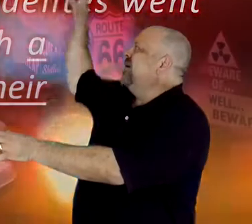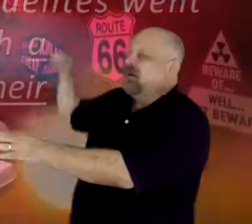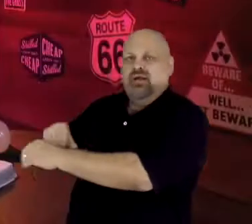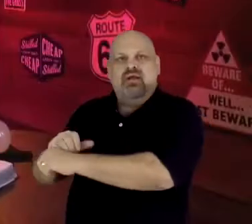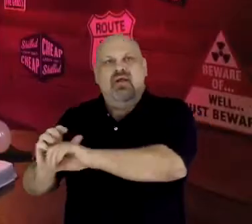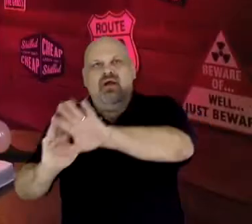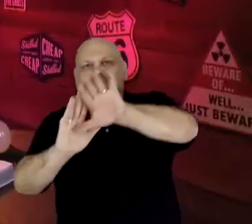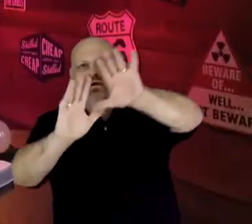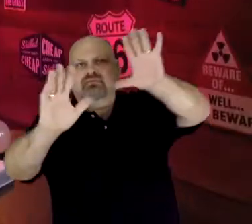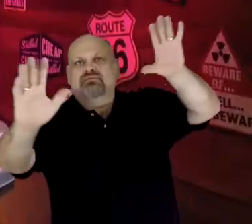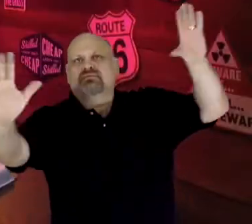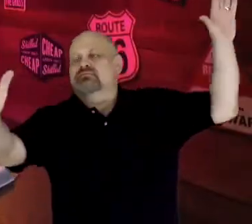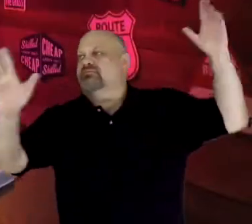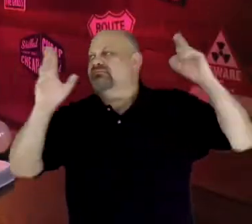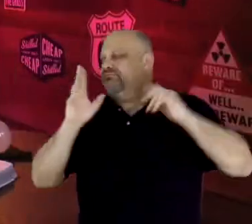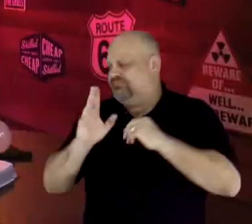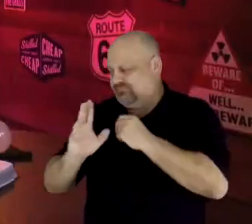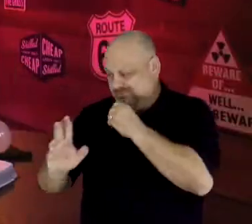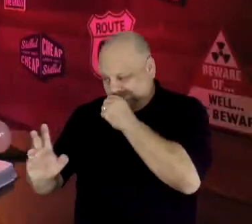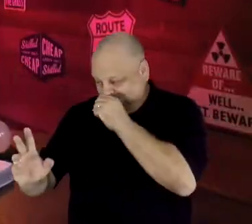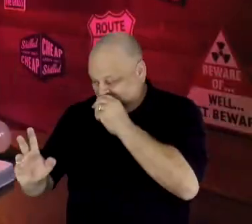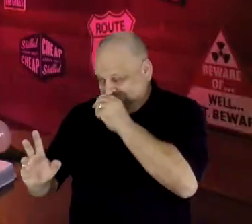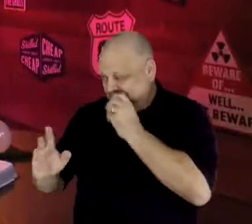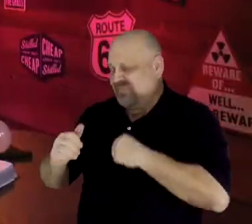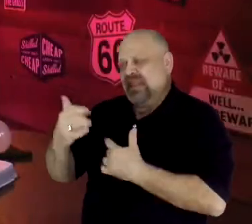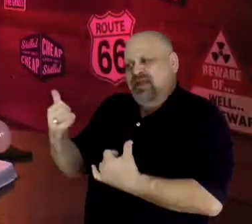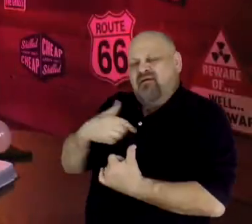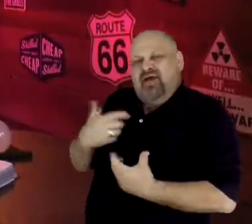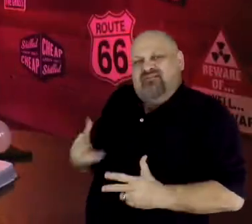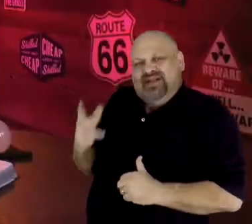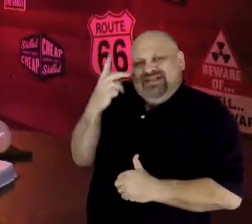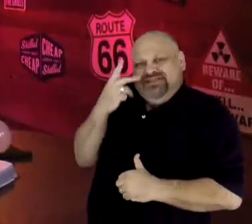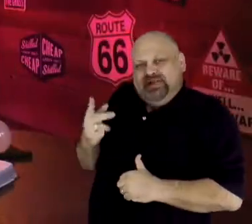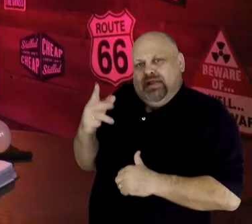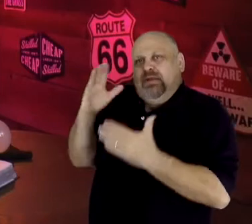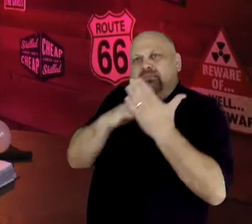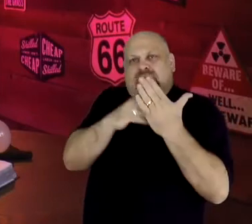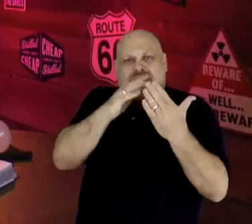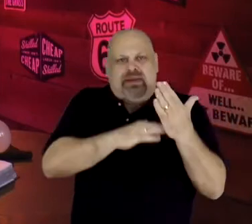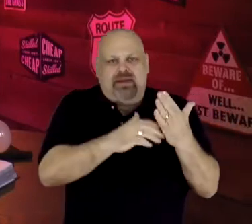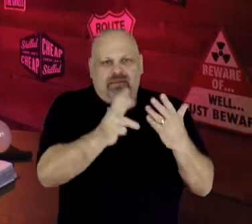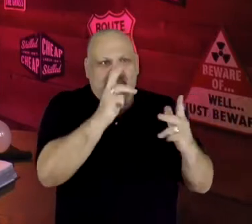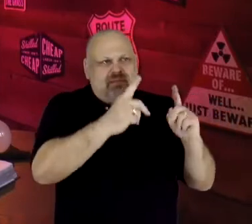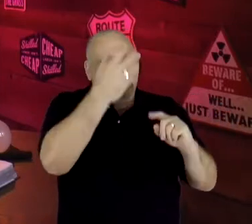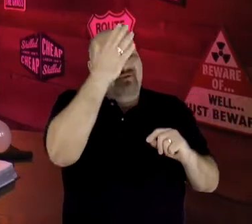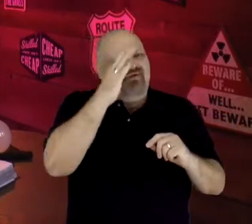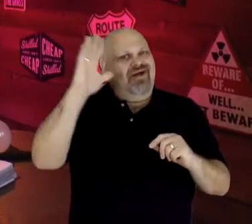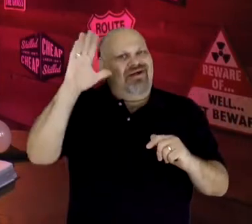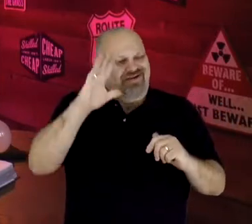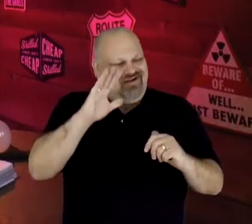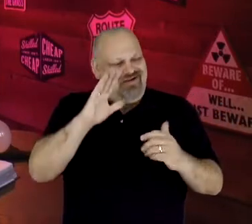Now, I've seen paintings of the people of God as they walked between two enormous